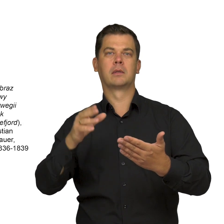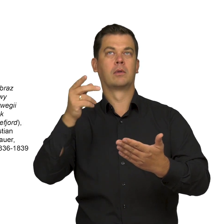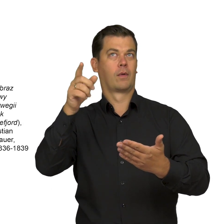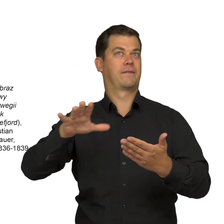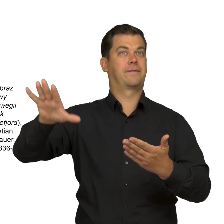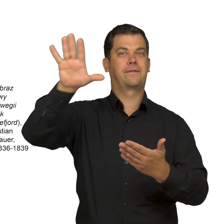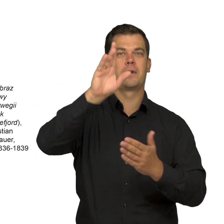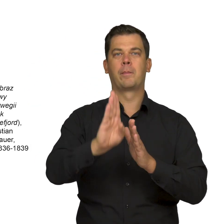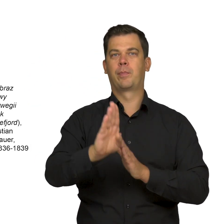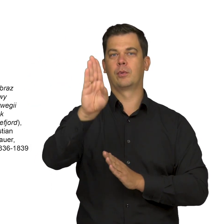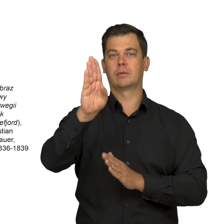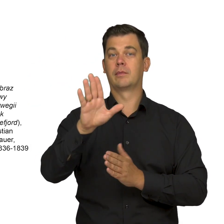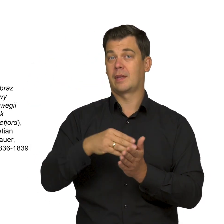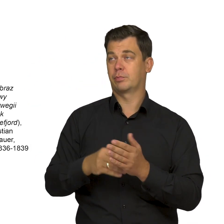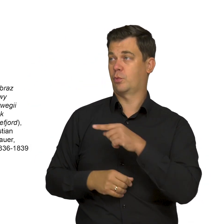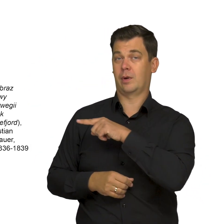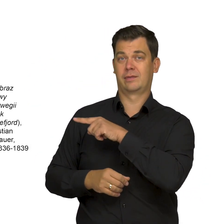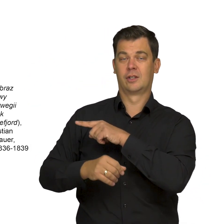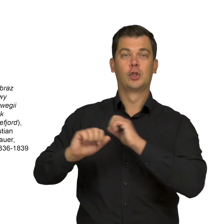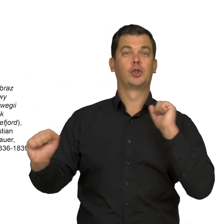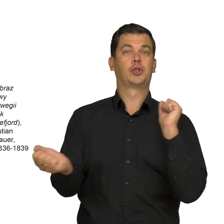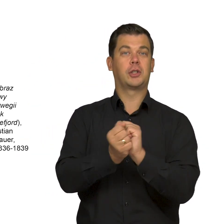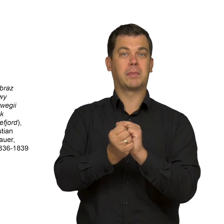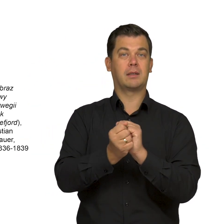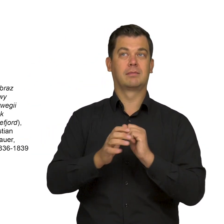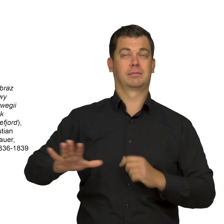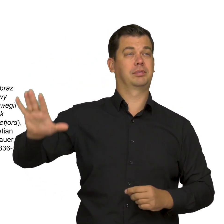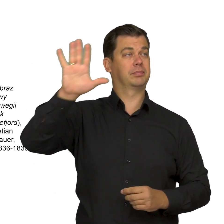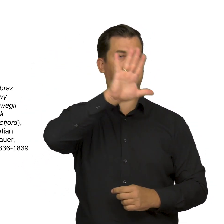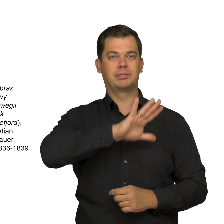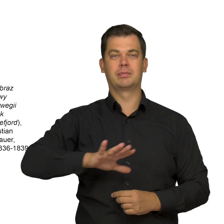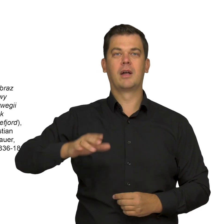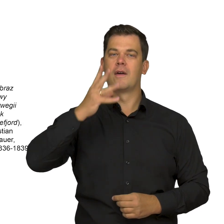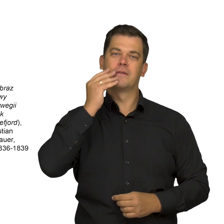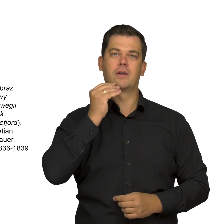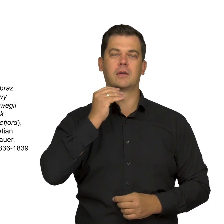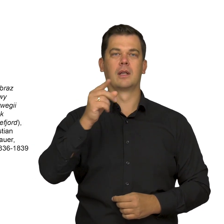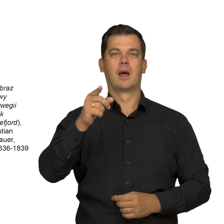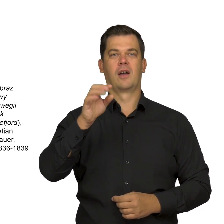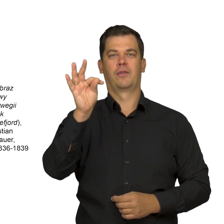such as the Winter Landscape from Norway with a view of the Sognefjord.